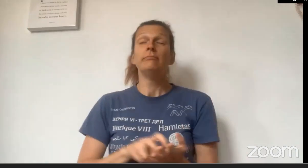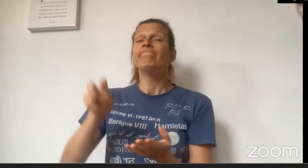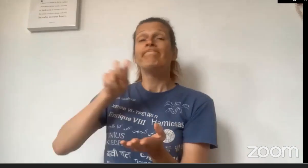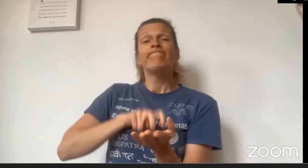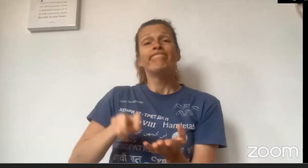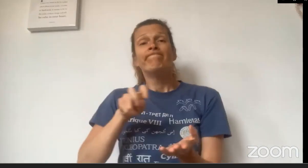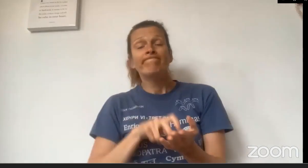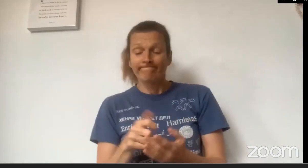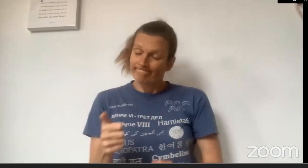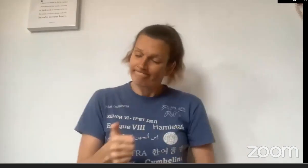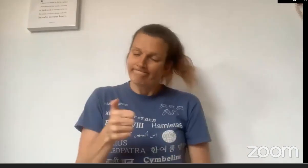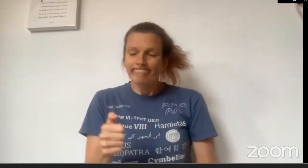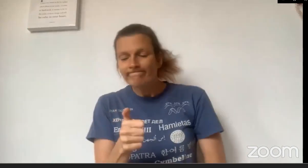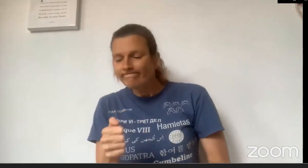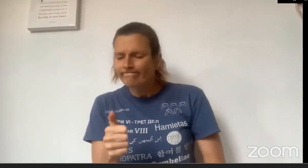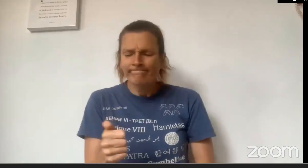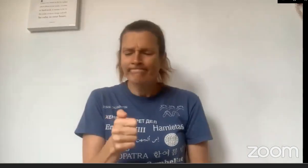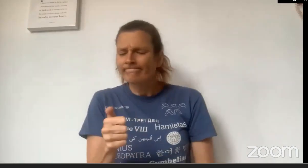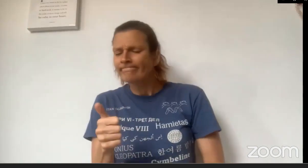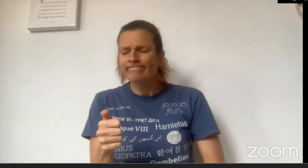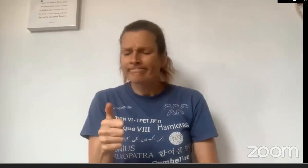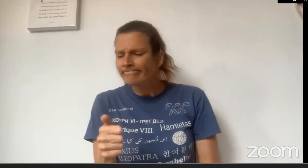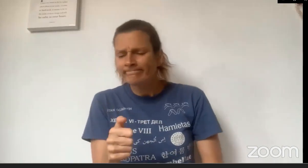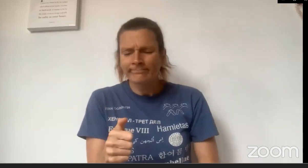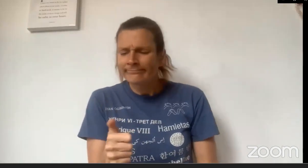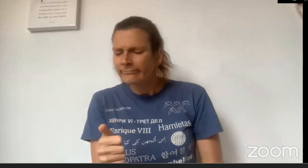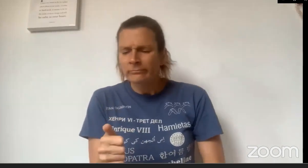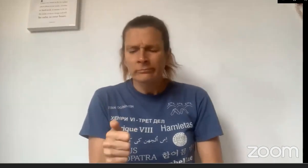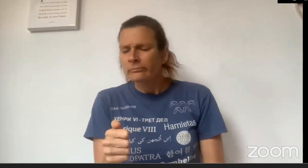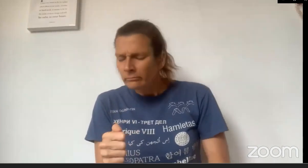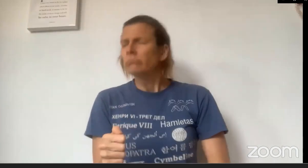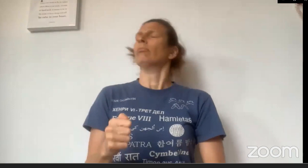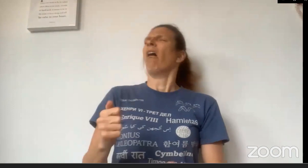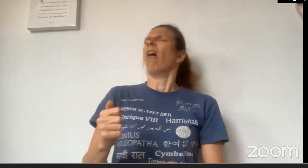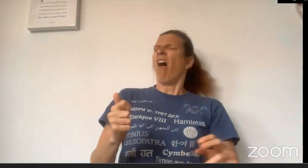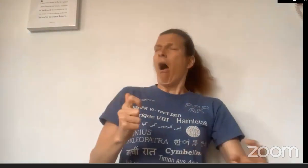the trees. As she carried on going, she was still obsessed with her phone when